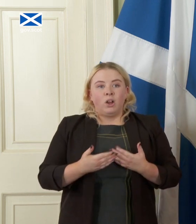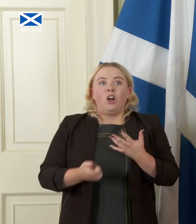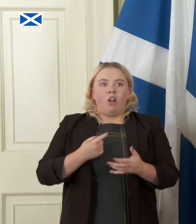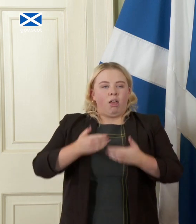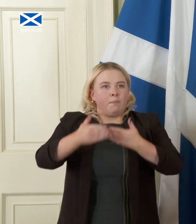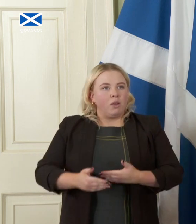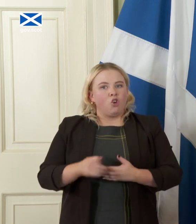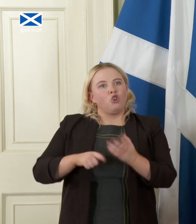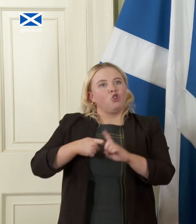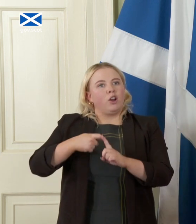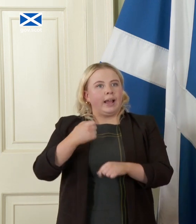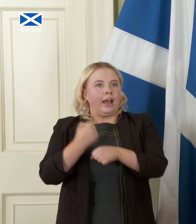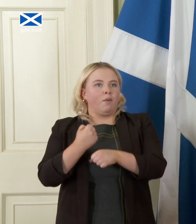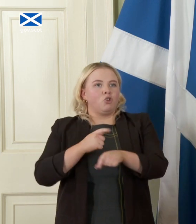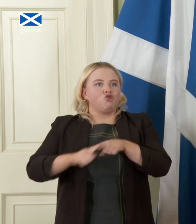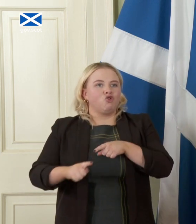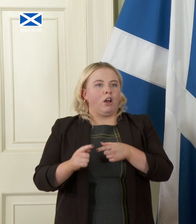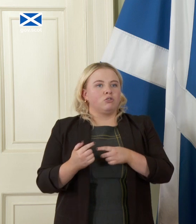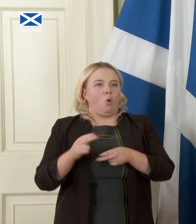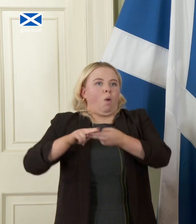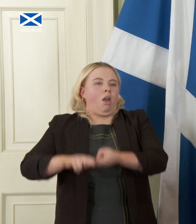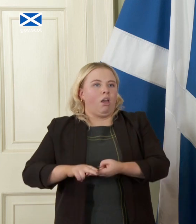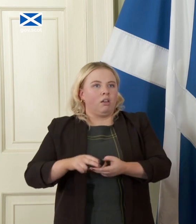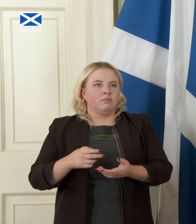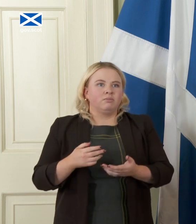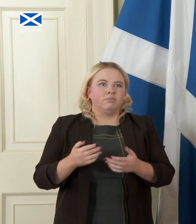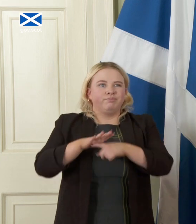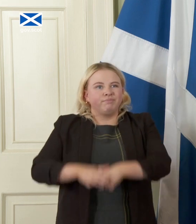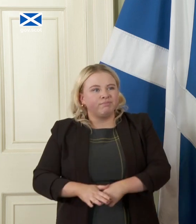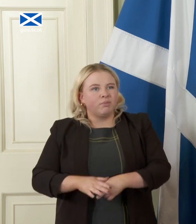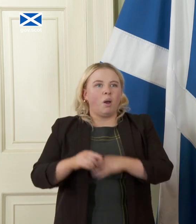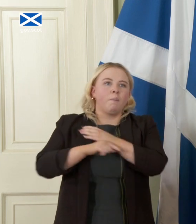books on the back of the poorest in society through austerity cuts that the chancellor has